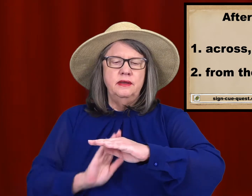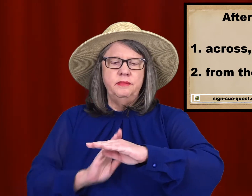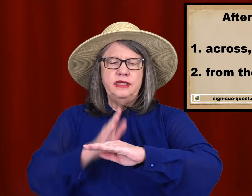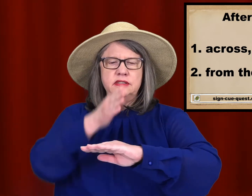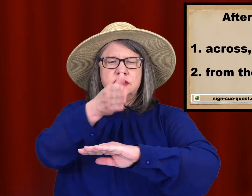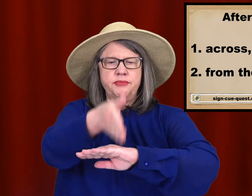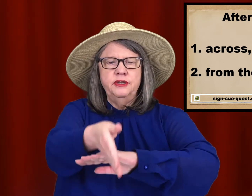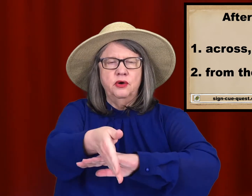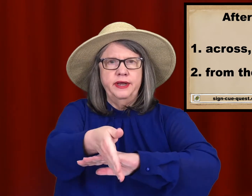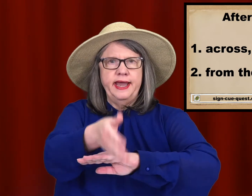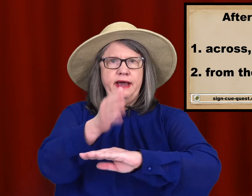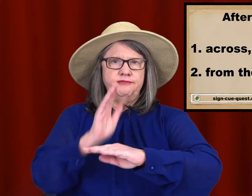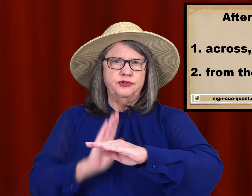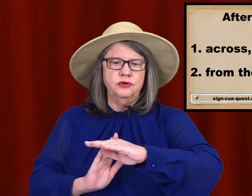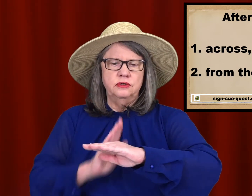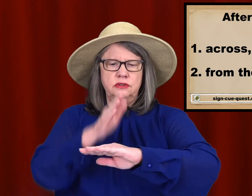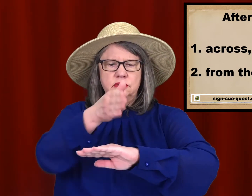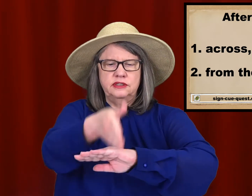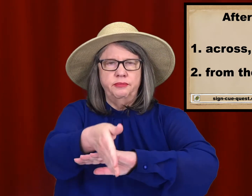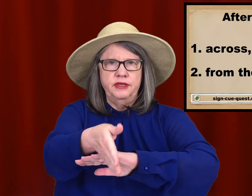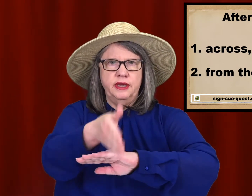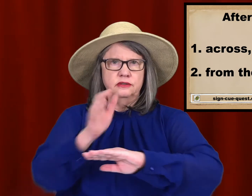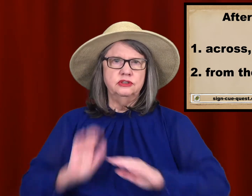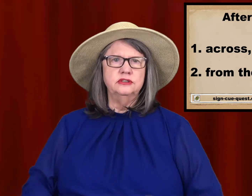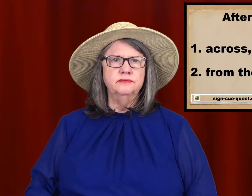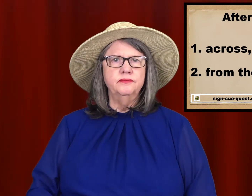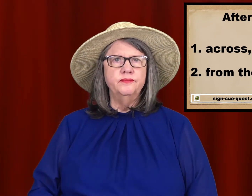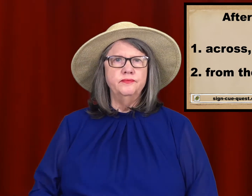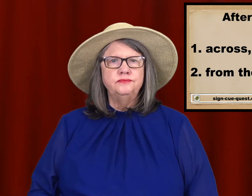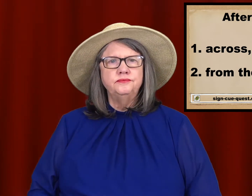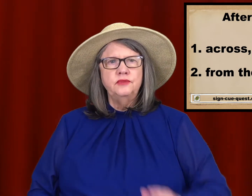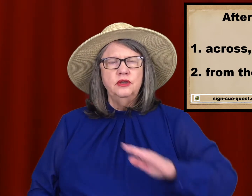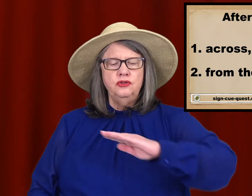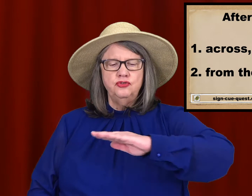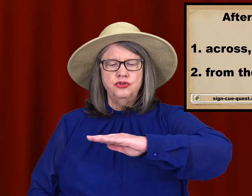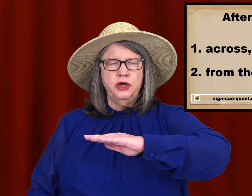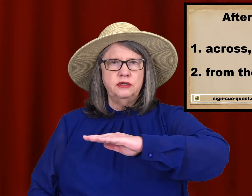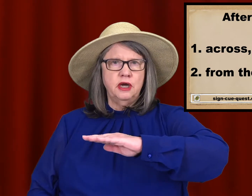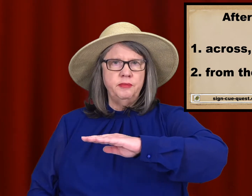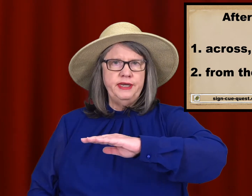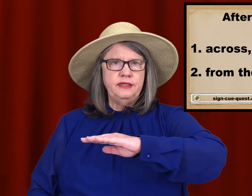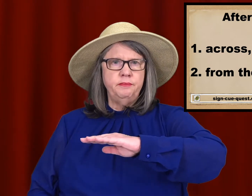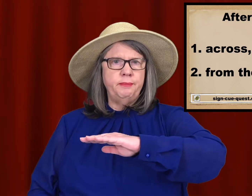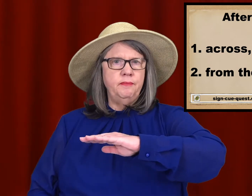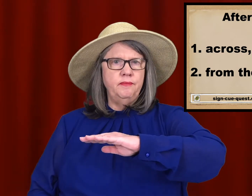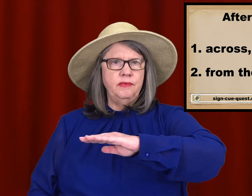Means something going after something else. Use your non-dominant